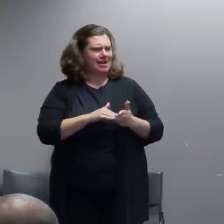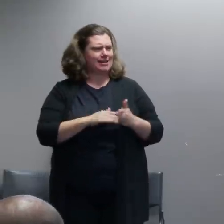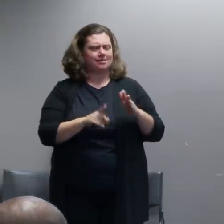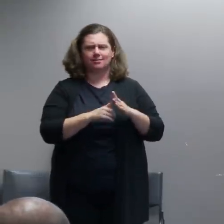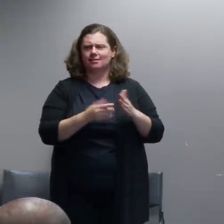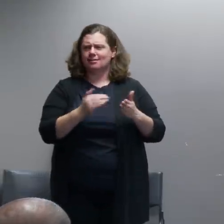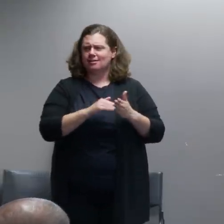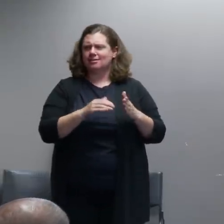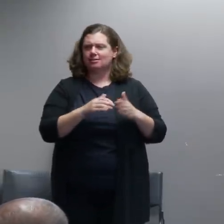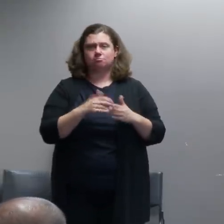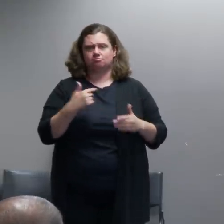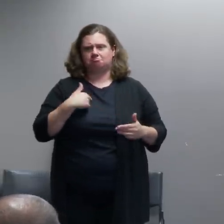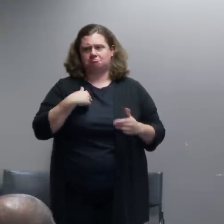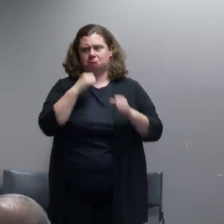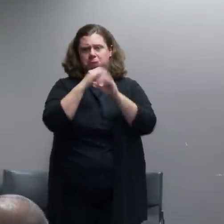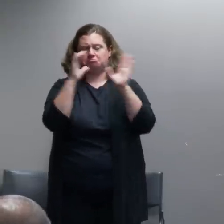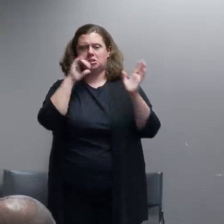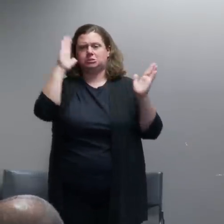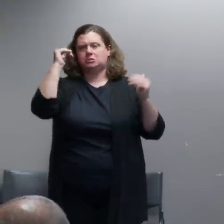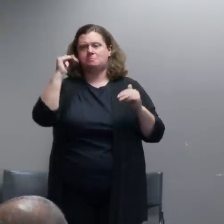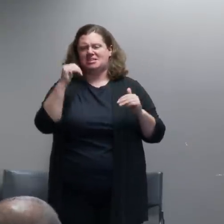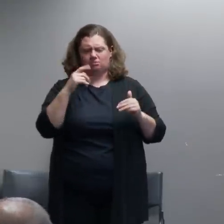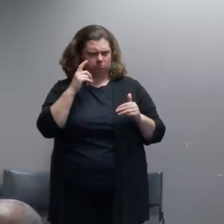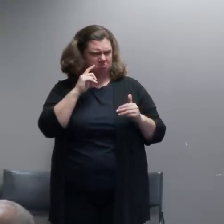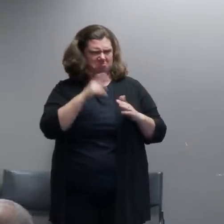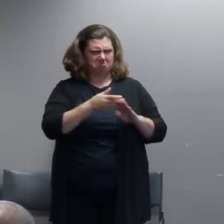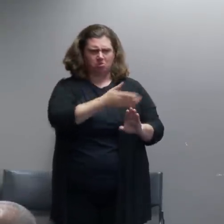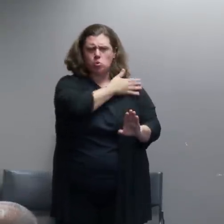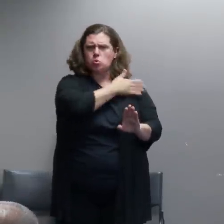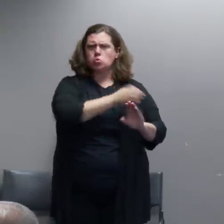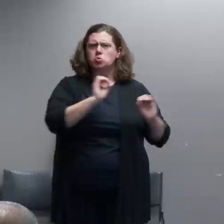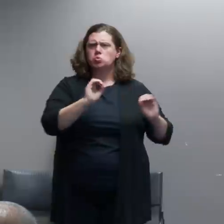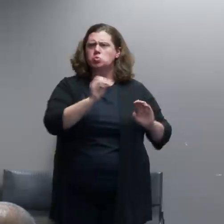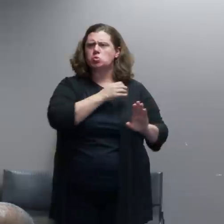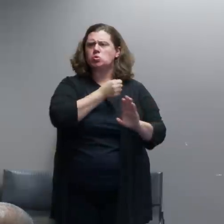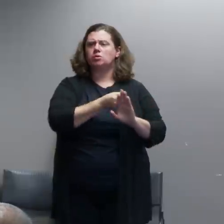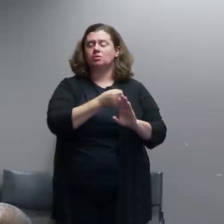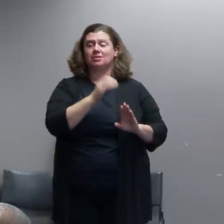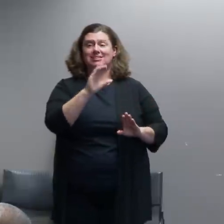before in Portland so when you see the use of CS gas it's not necessarily